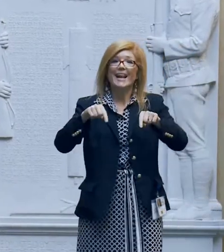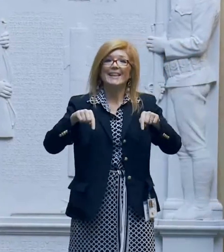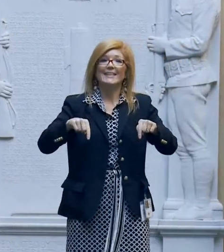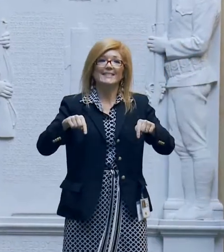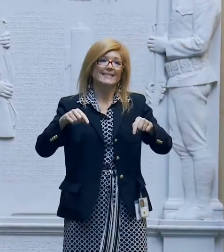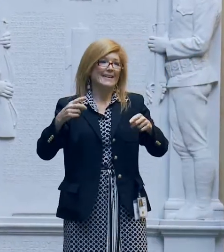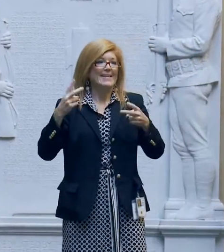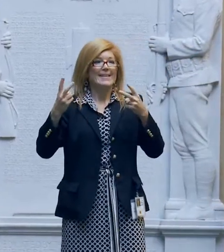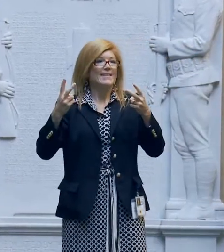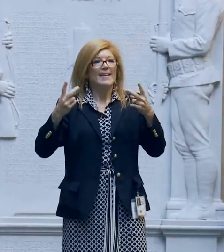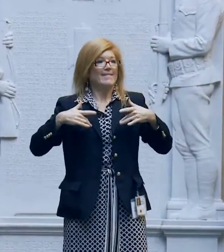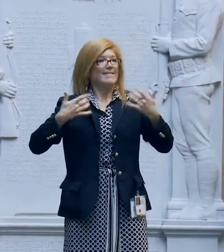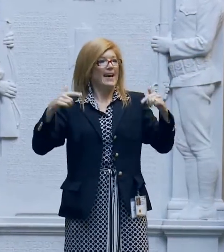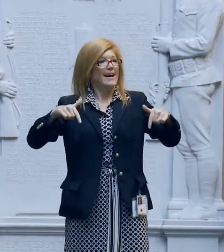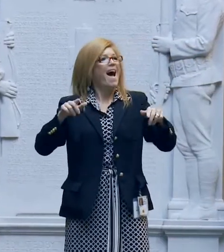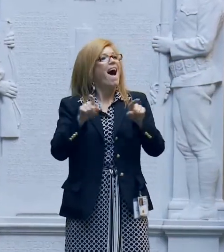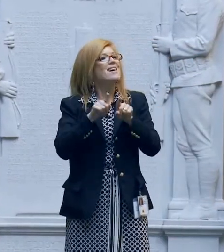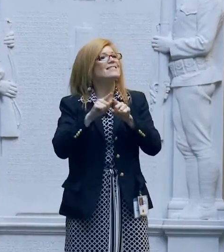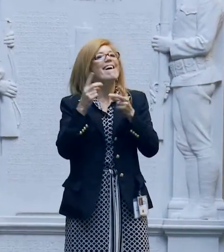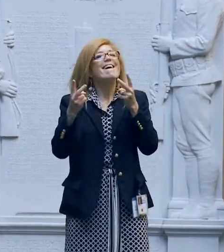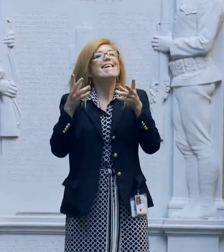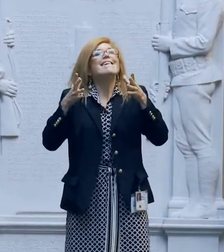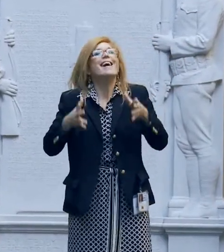We ask that guests remain together as a group.